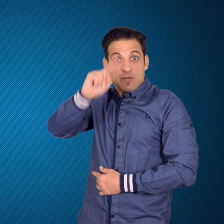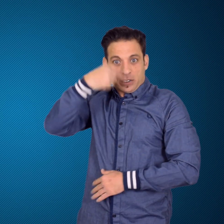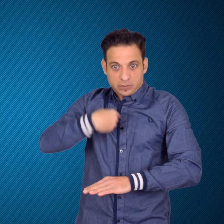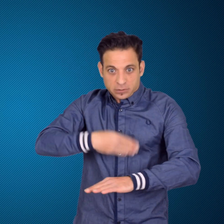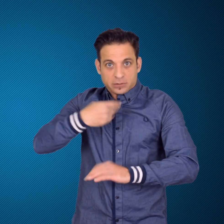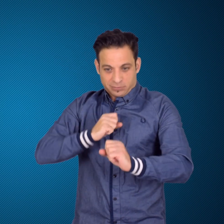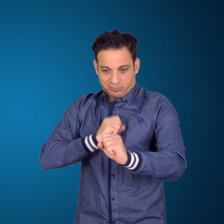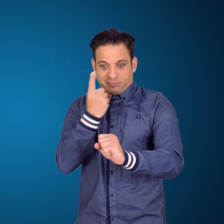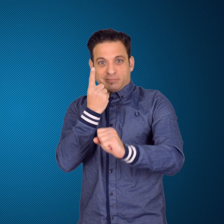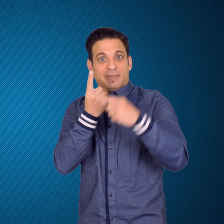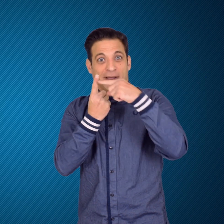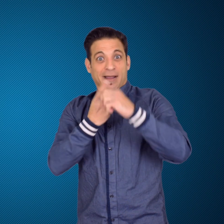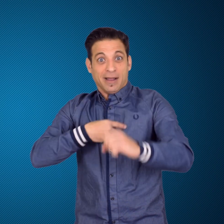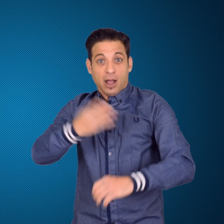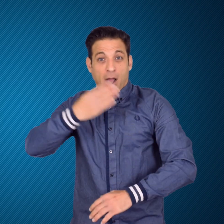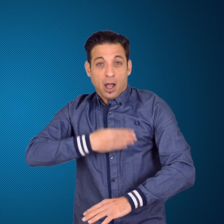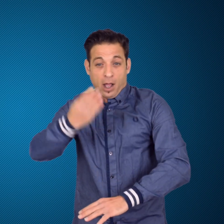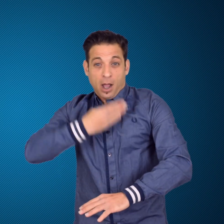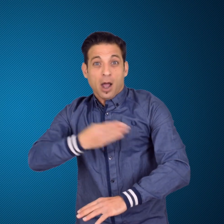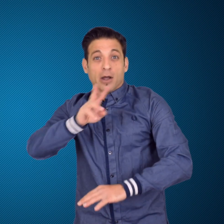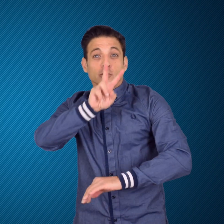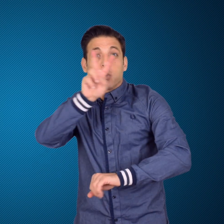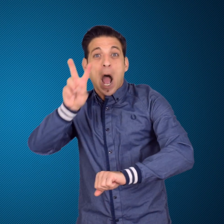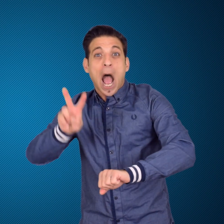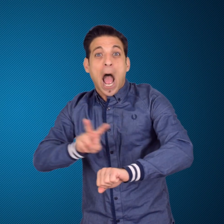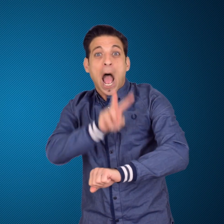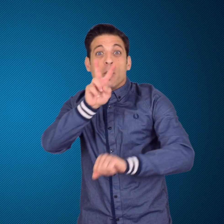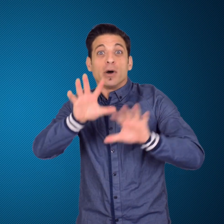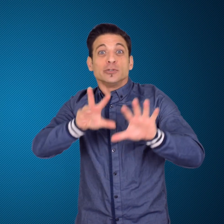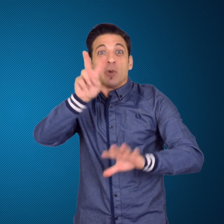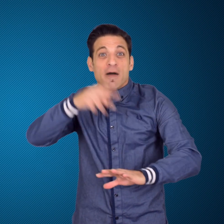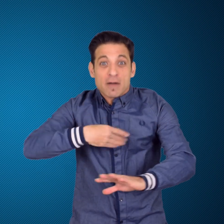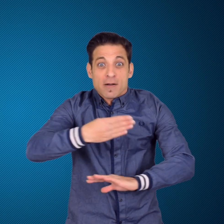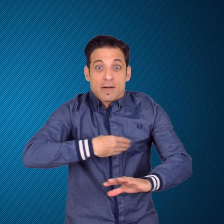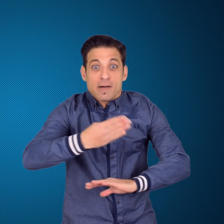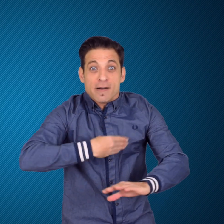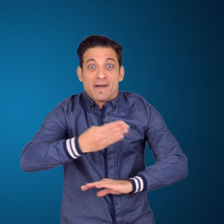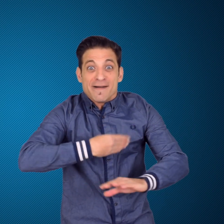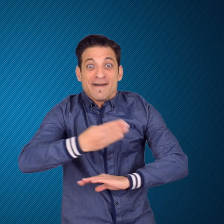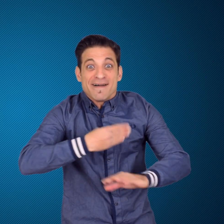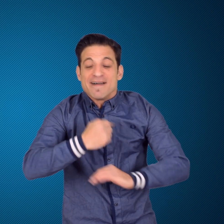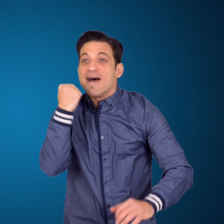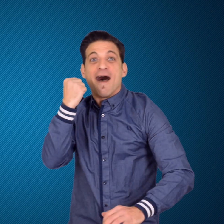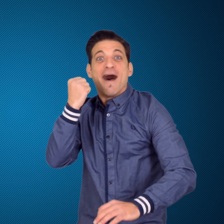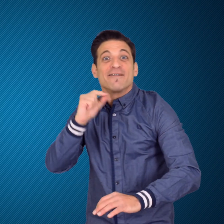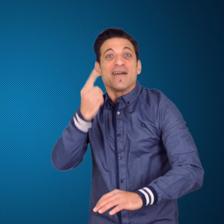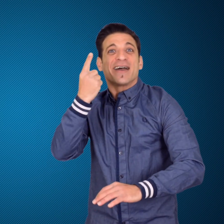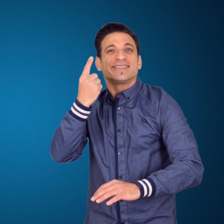with the first point itself lasting two hours and 12 minutes!